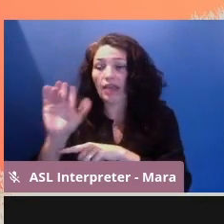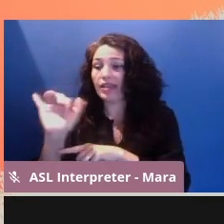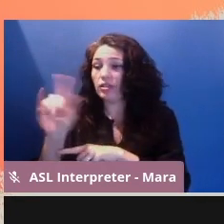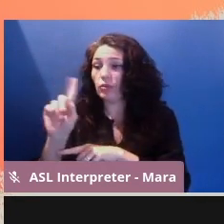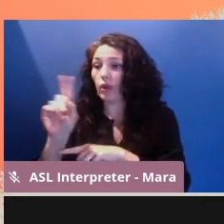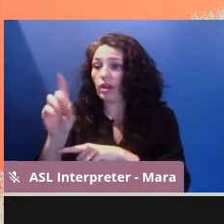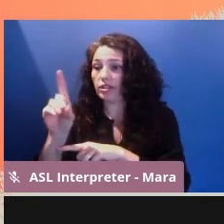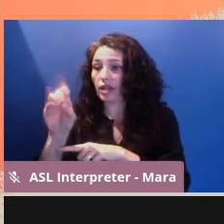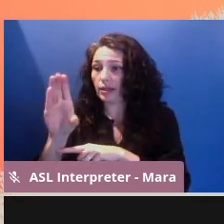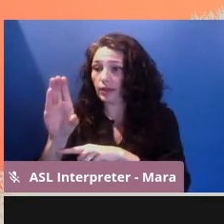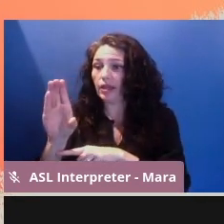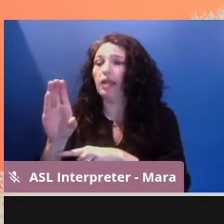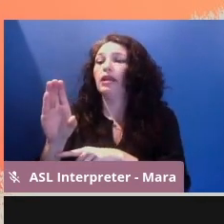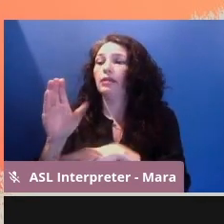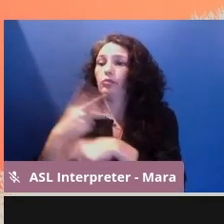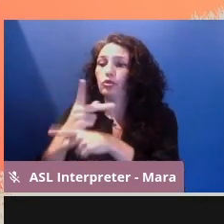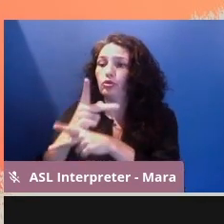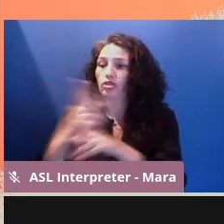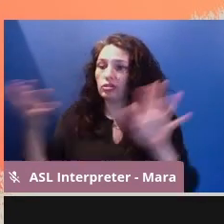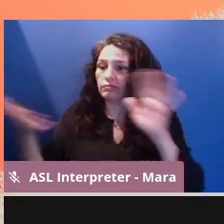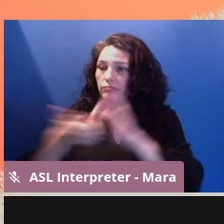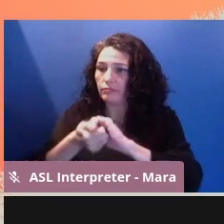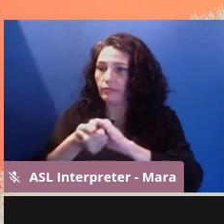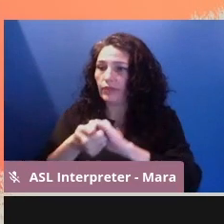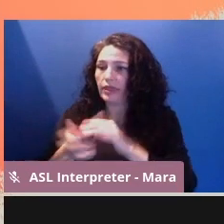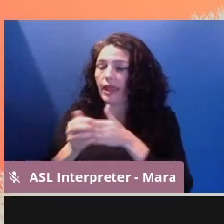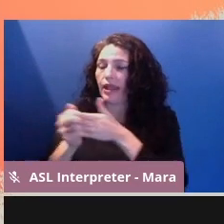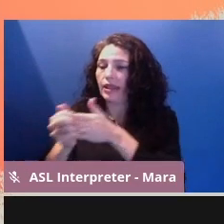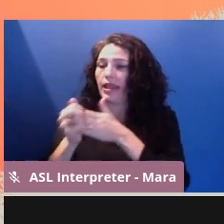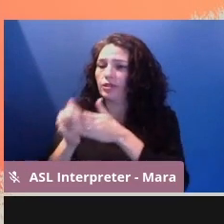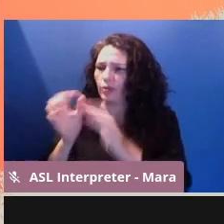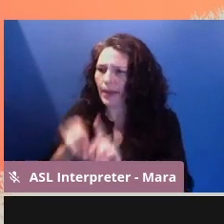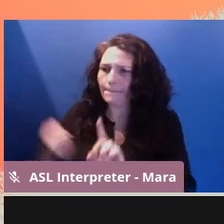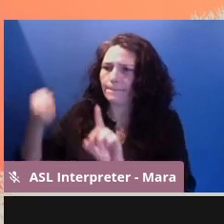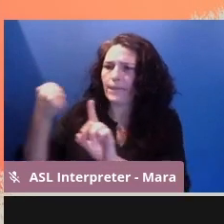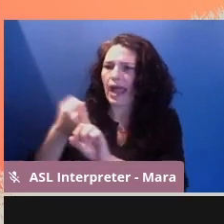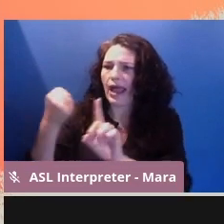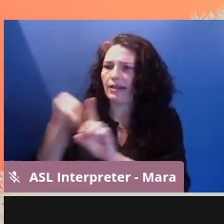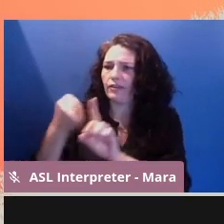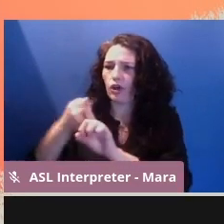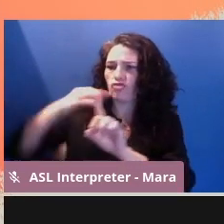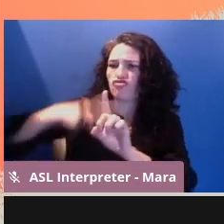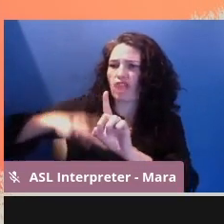began the organizing that led to its impactful crediting guidelines.